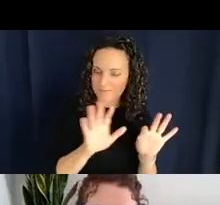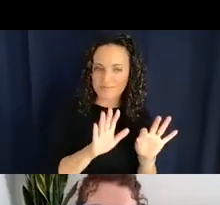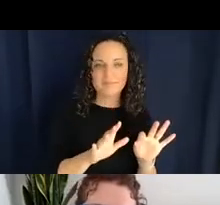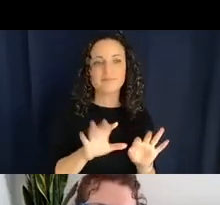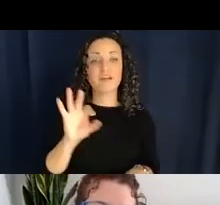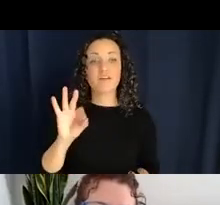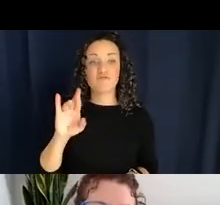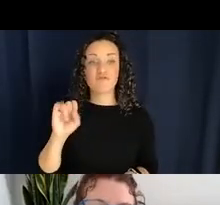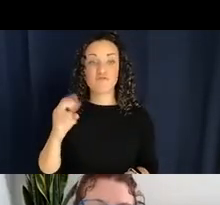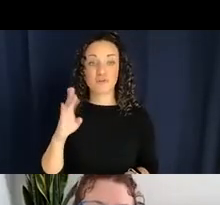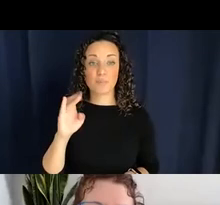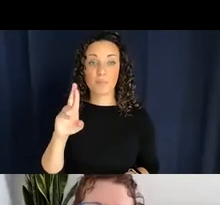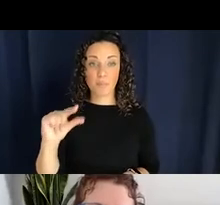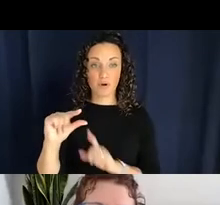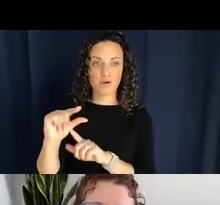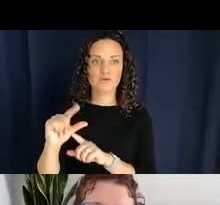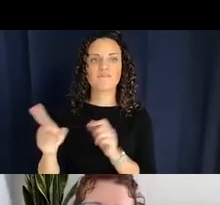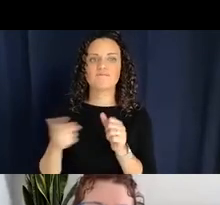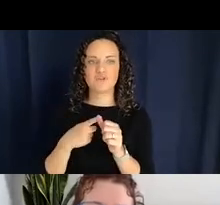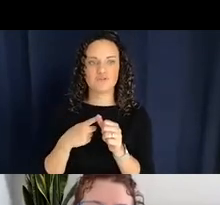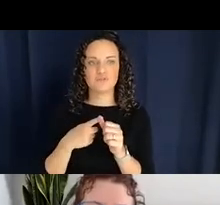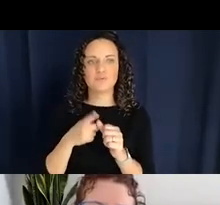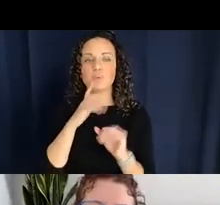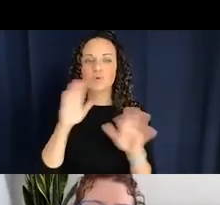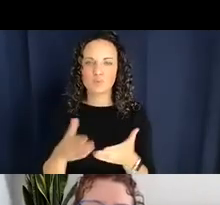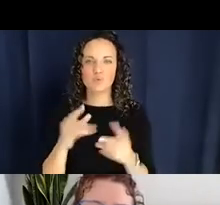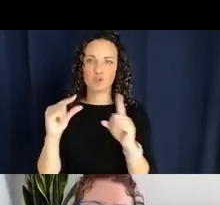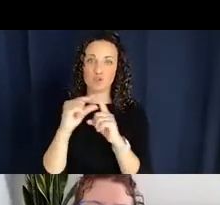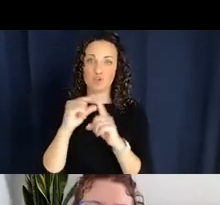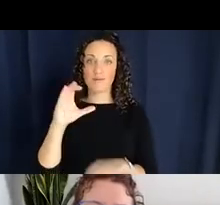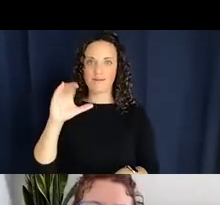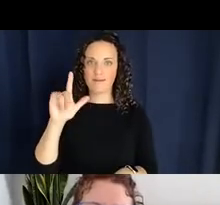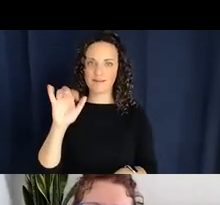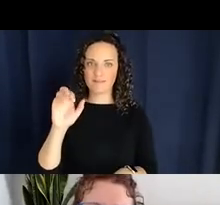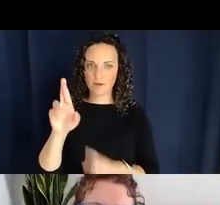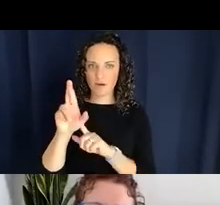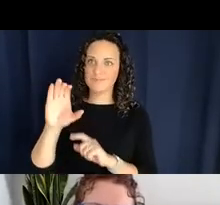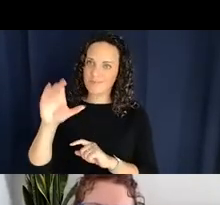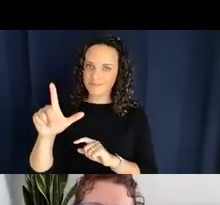introduce this term classifier into describing ASL and she used this term to describe the